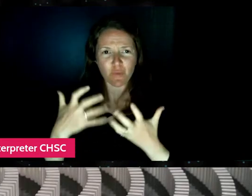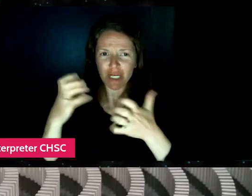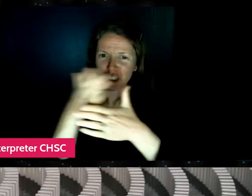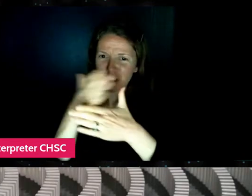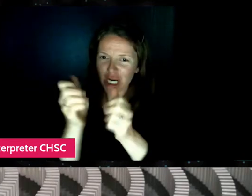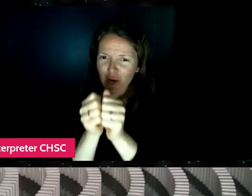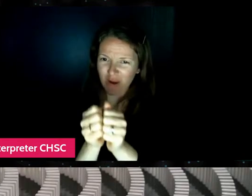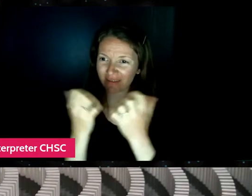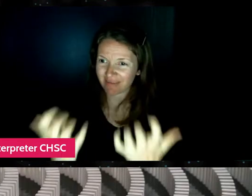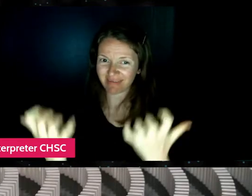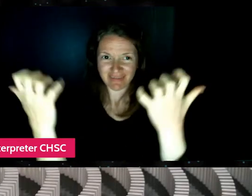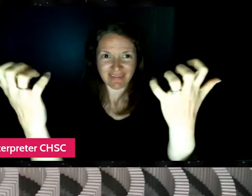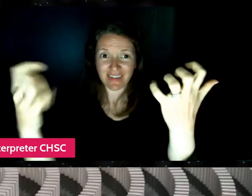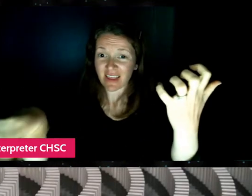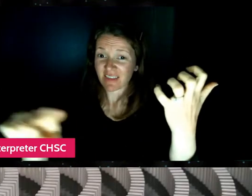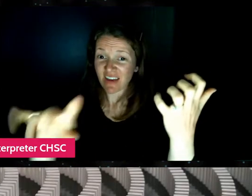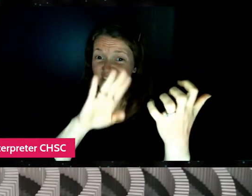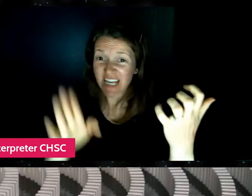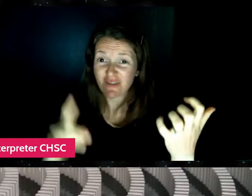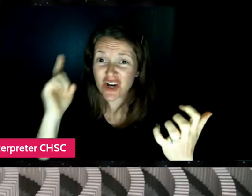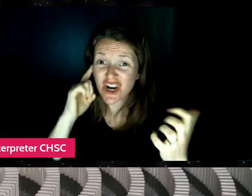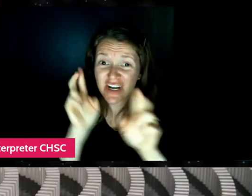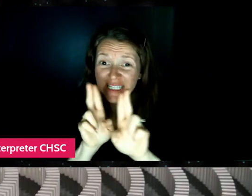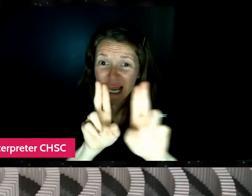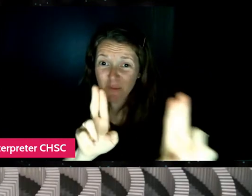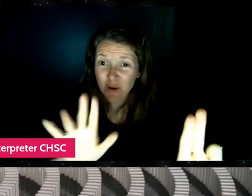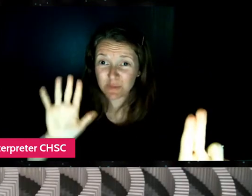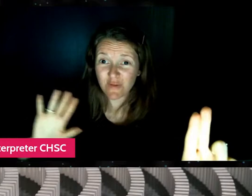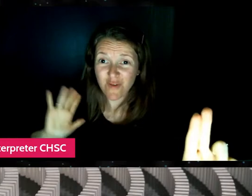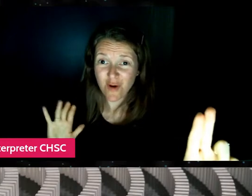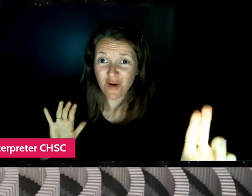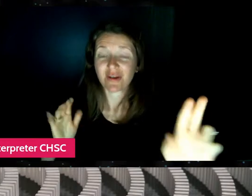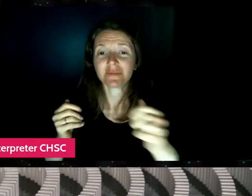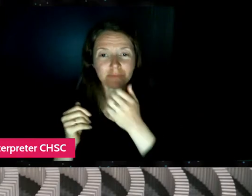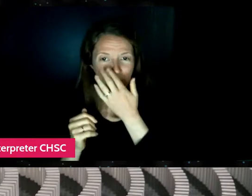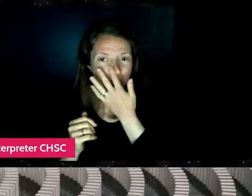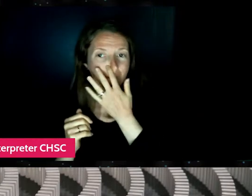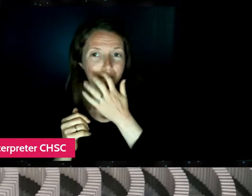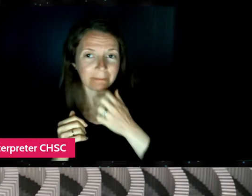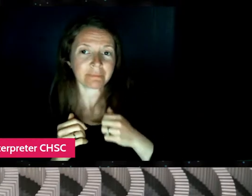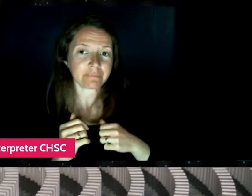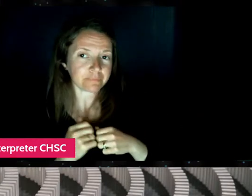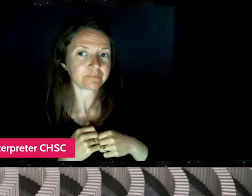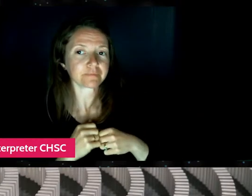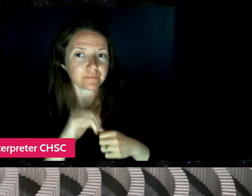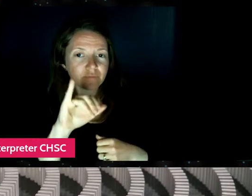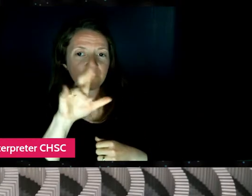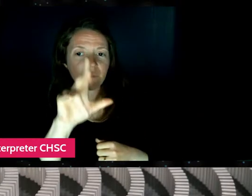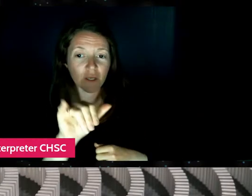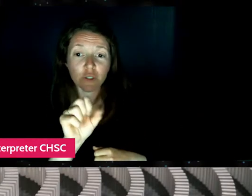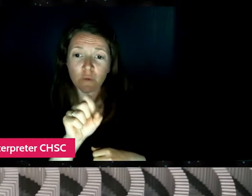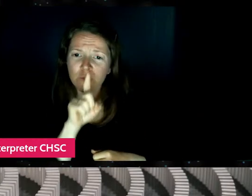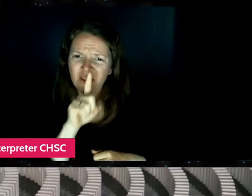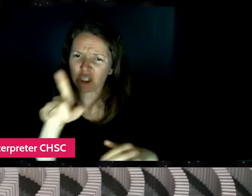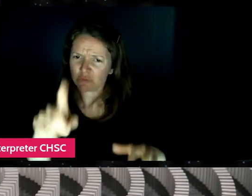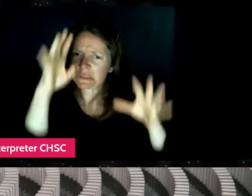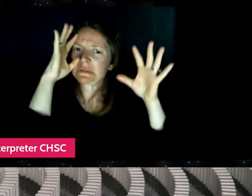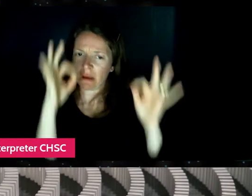who maybe have never even heard of dominoes. So it was pretty intentional. I mean, you started the channel